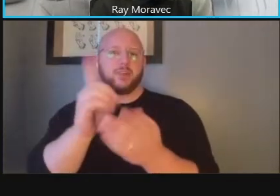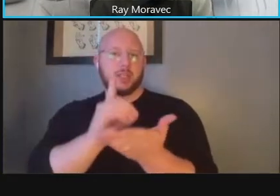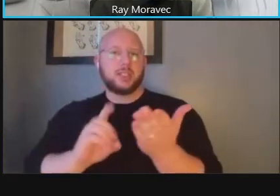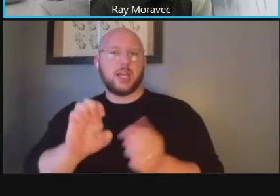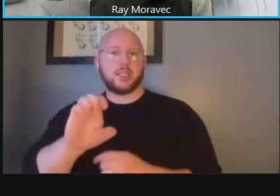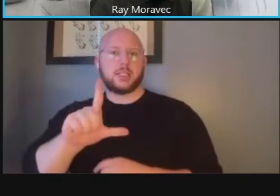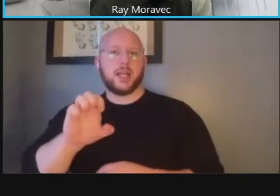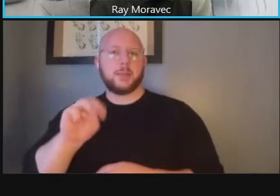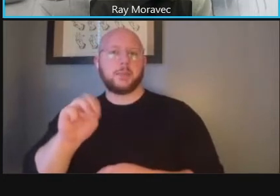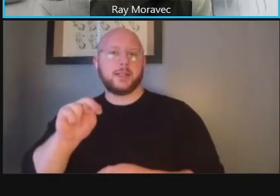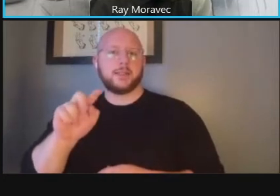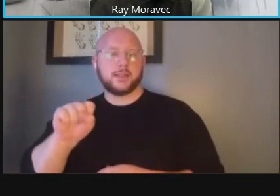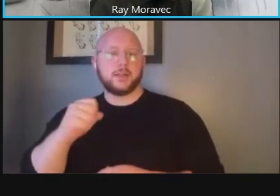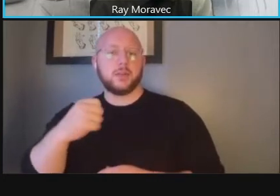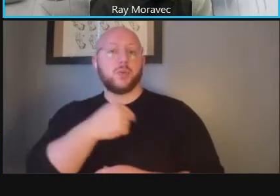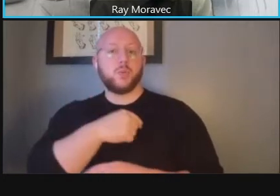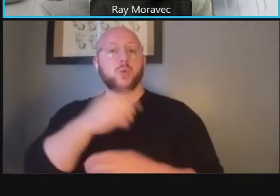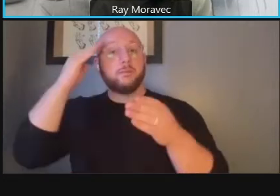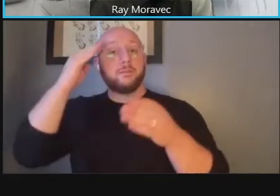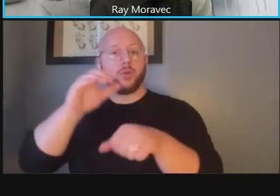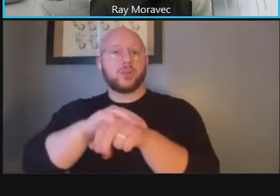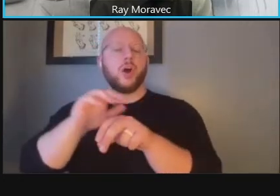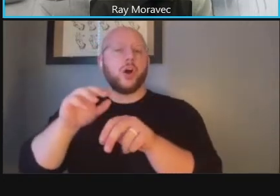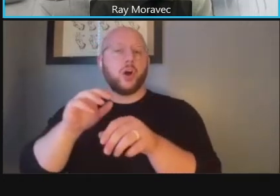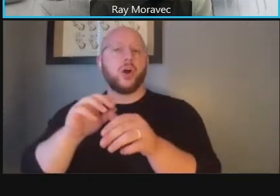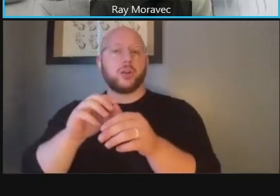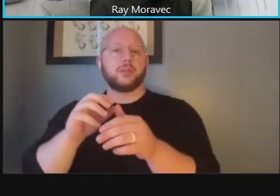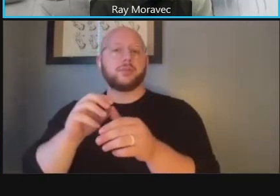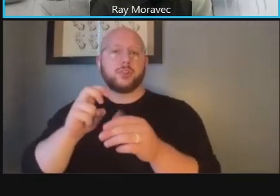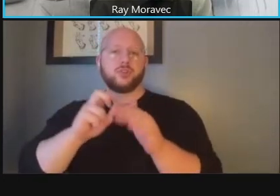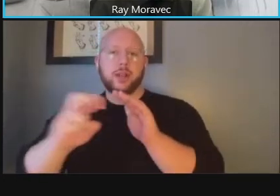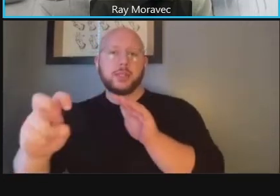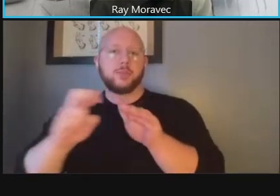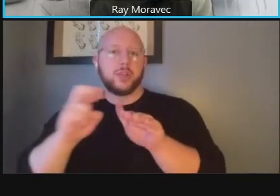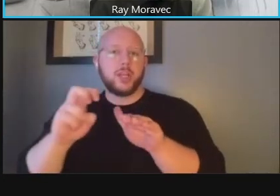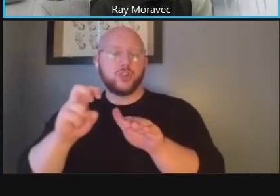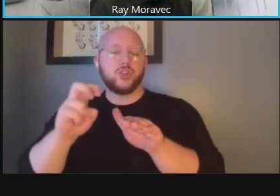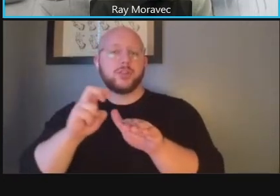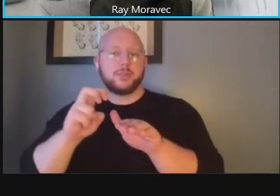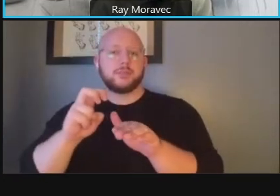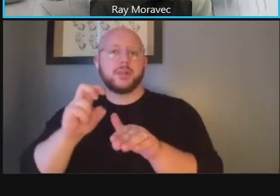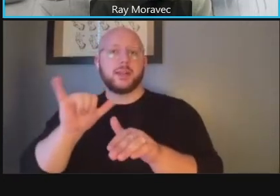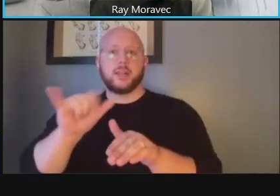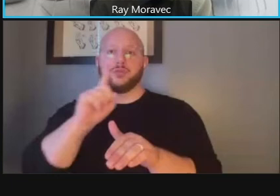we are focused on the transportation facility as well and how that is integrated in the interaction